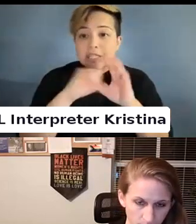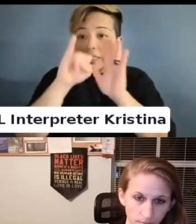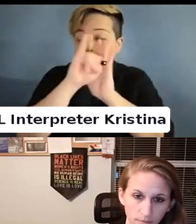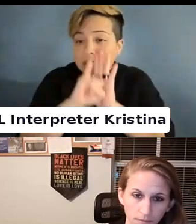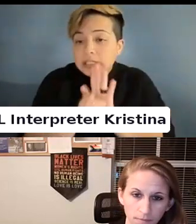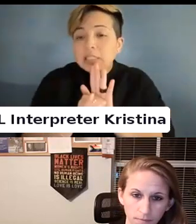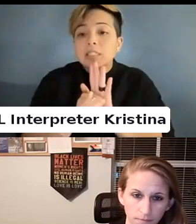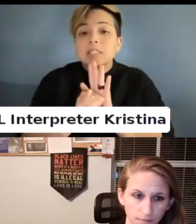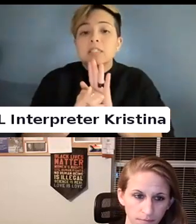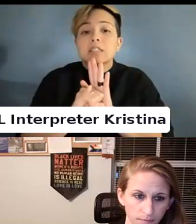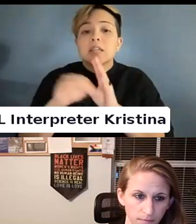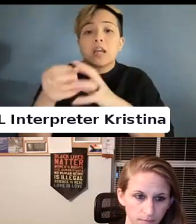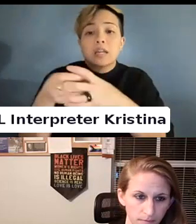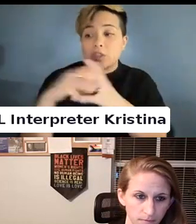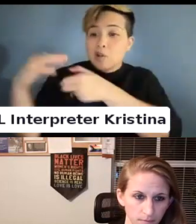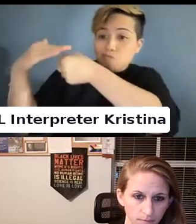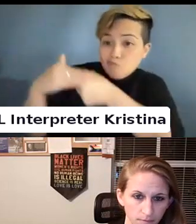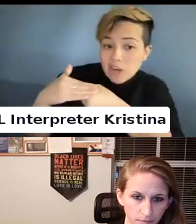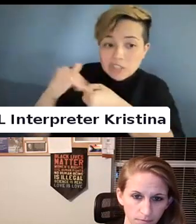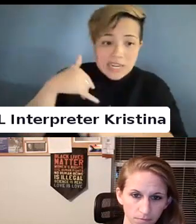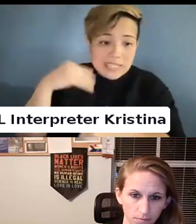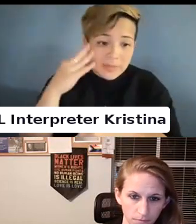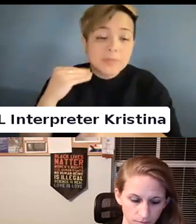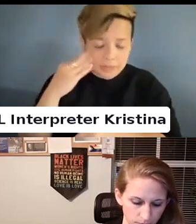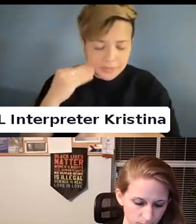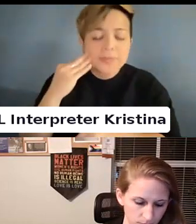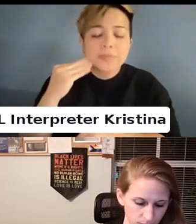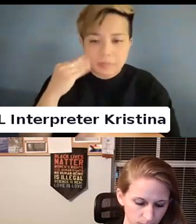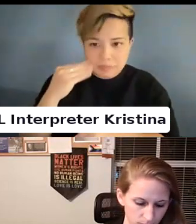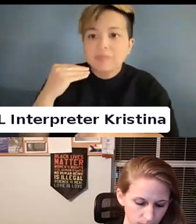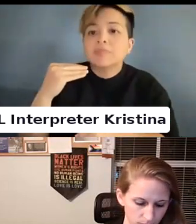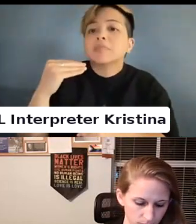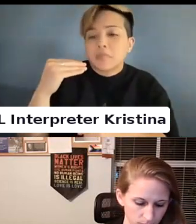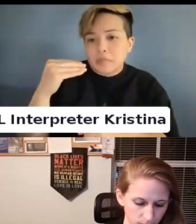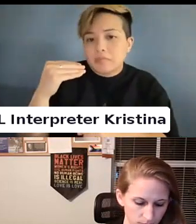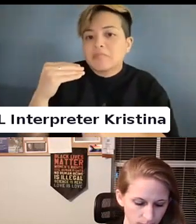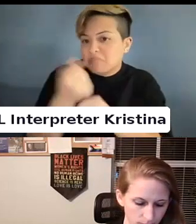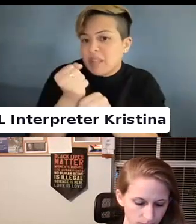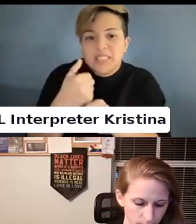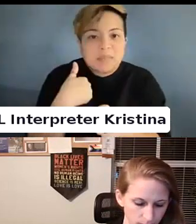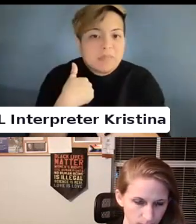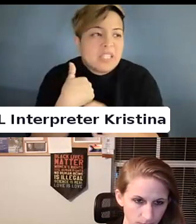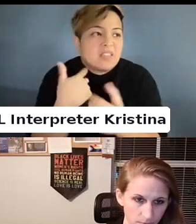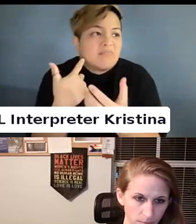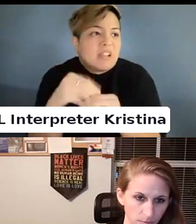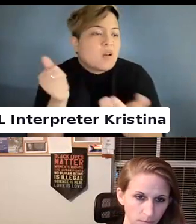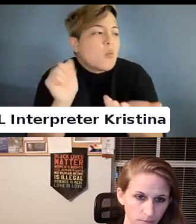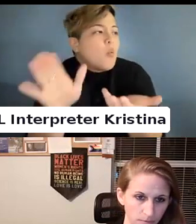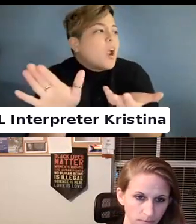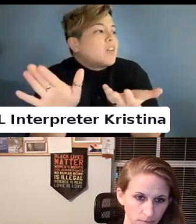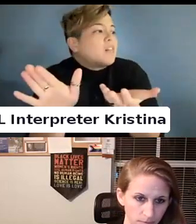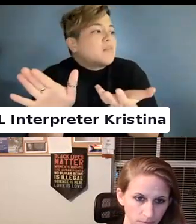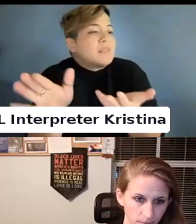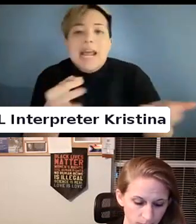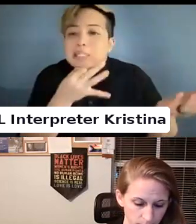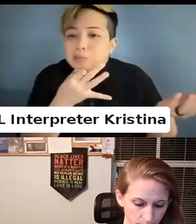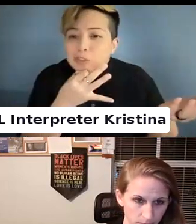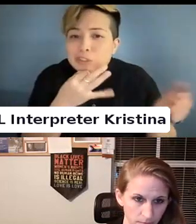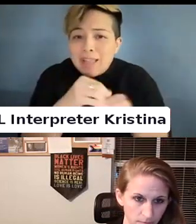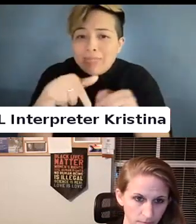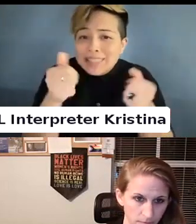intersection of oppression that I experienced makes me in a way an expert in the space but